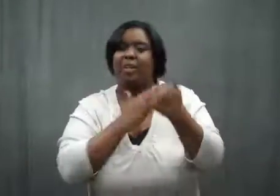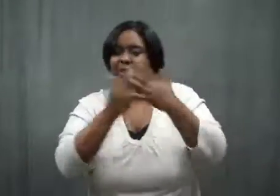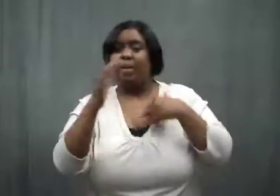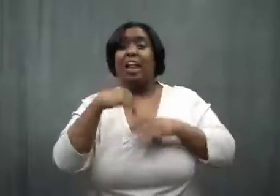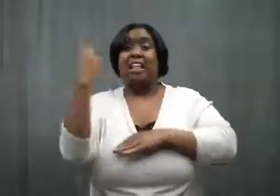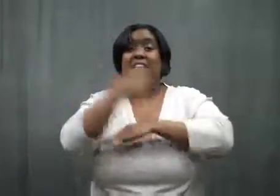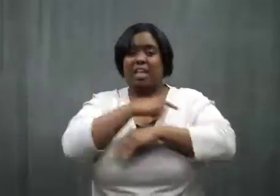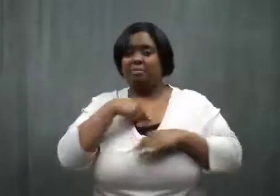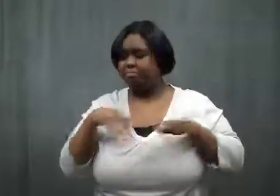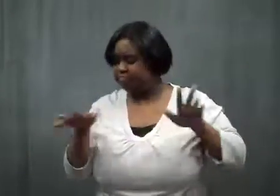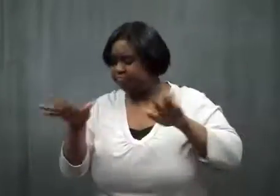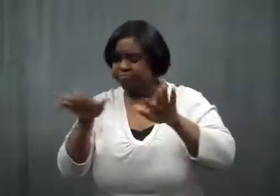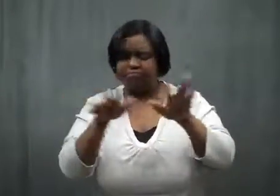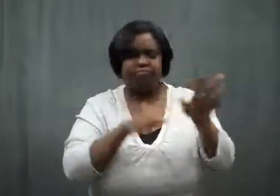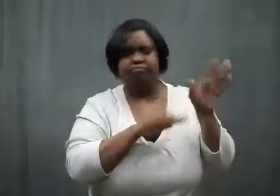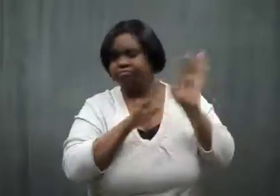So anyway, I was busy the next day.